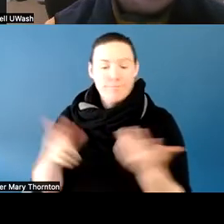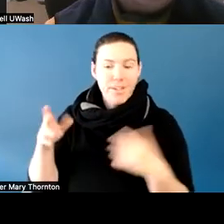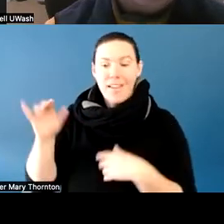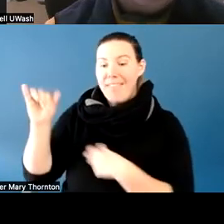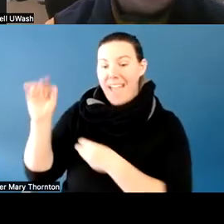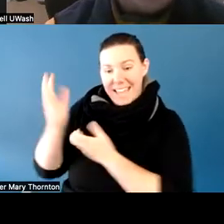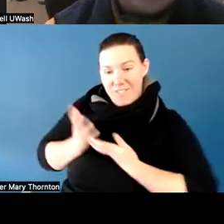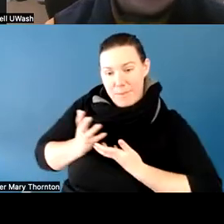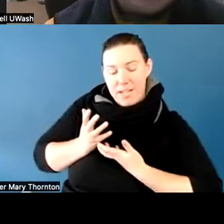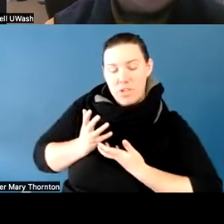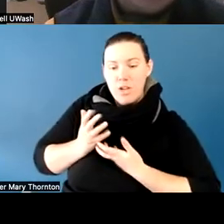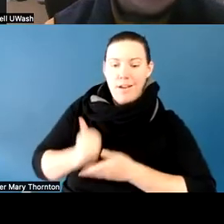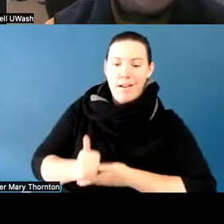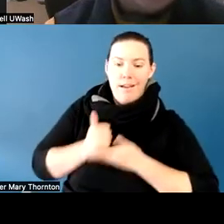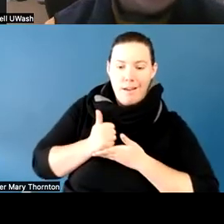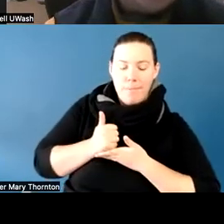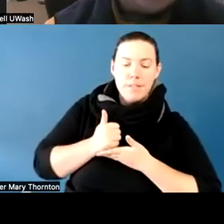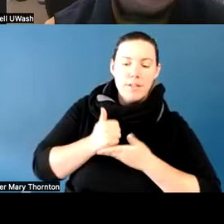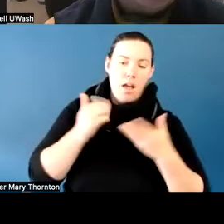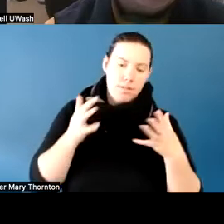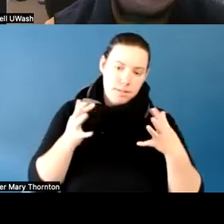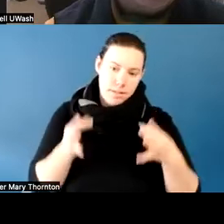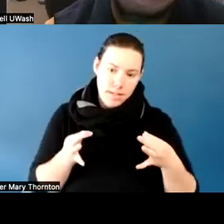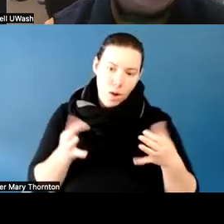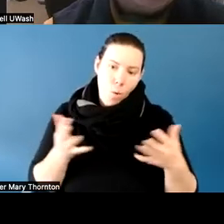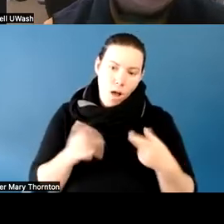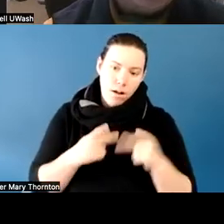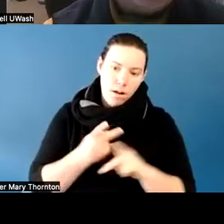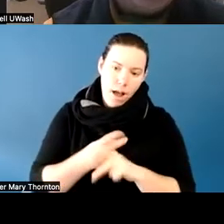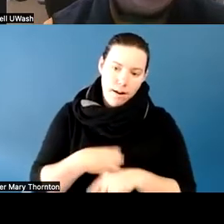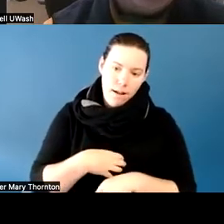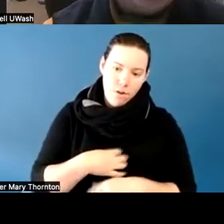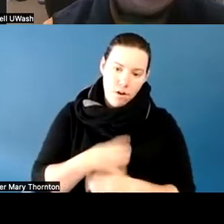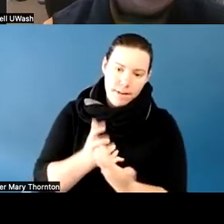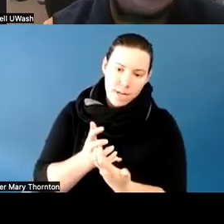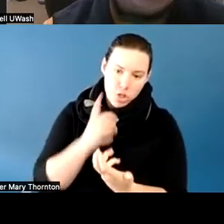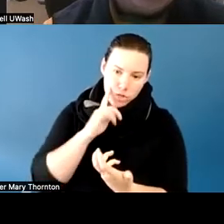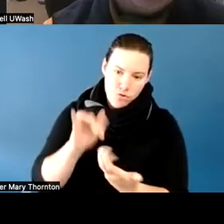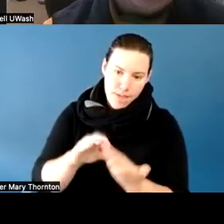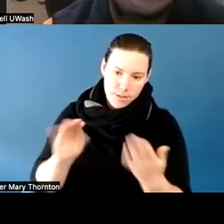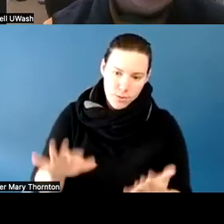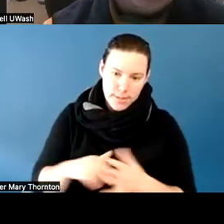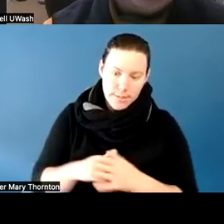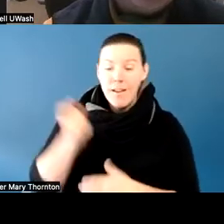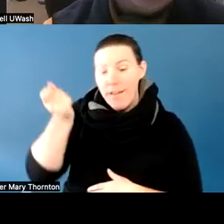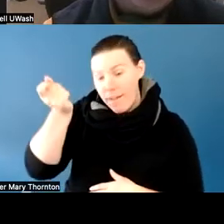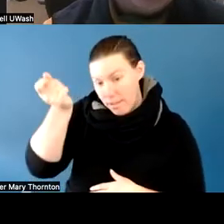are provided for the students. Now recognize, too, that in our process of coming up